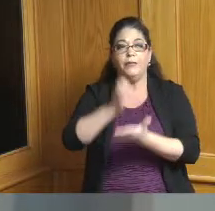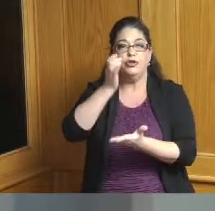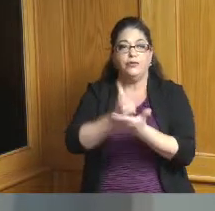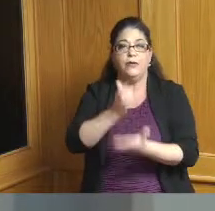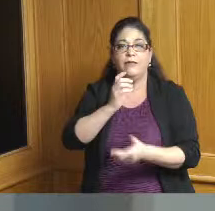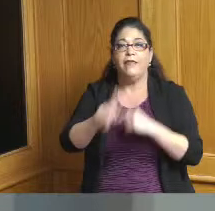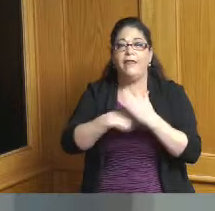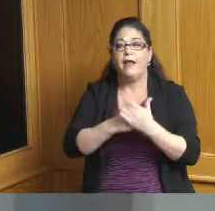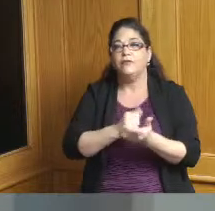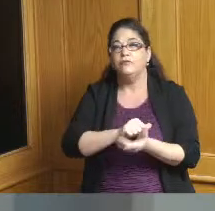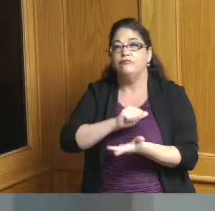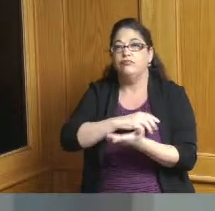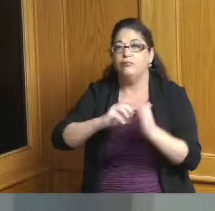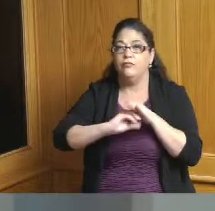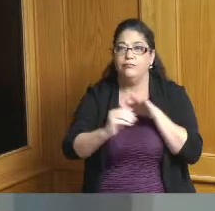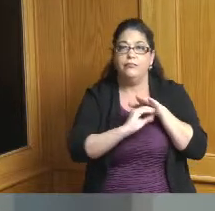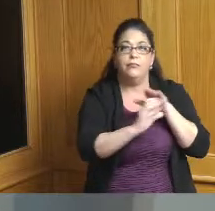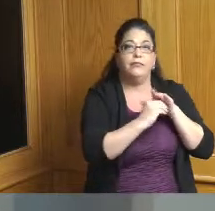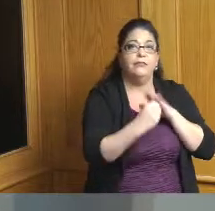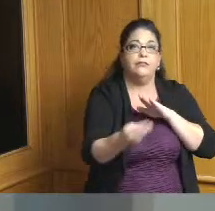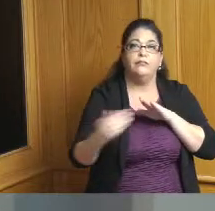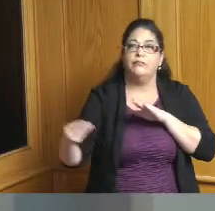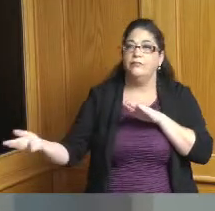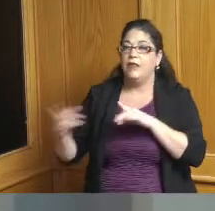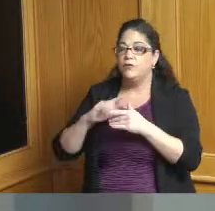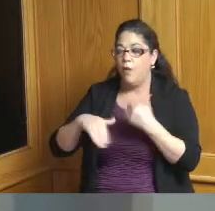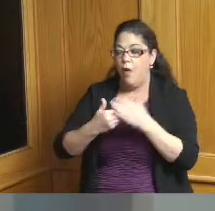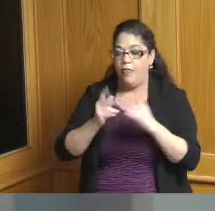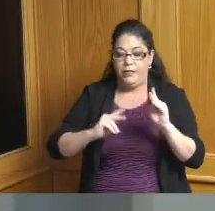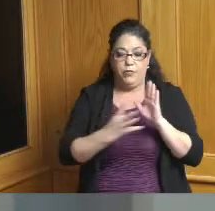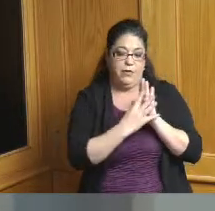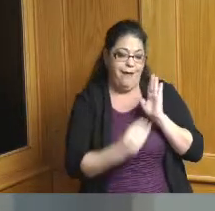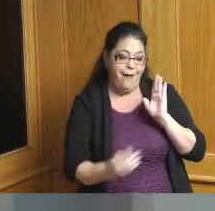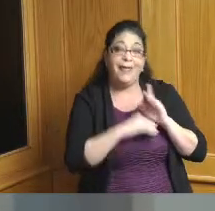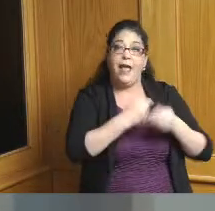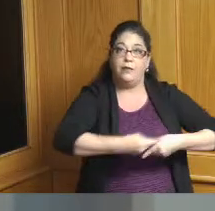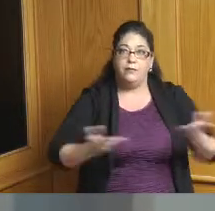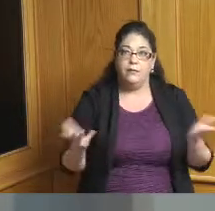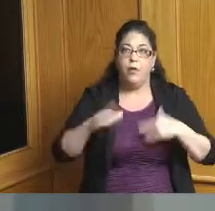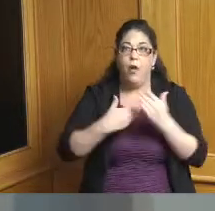resolution to the appointee and the Community Action Agency I actually read the whole thing